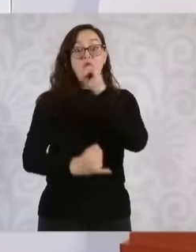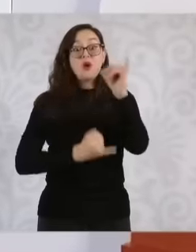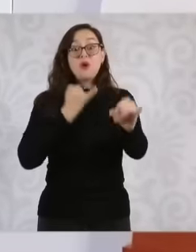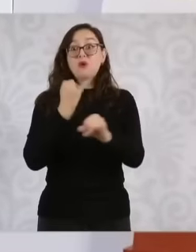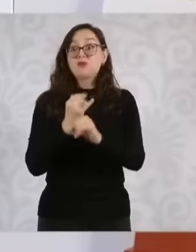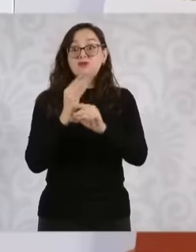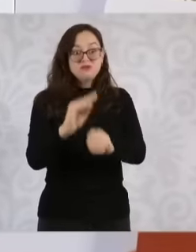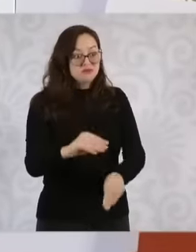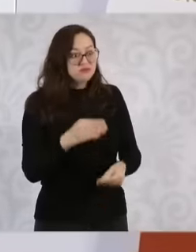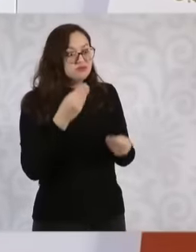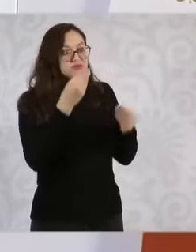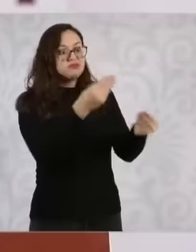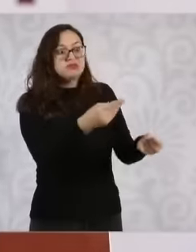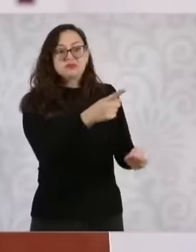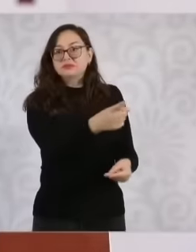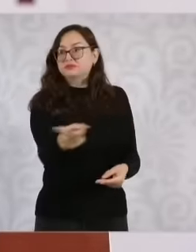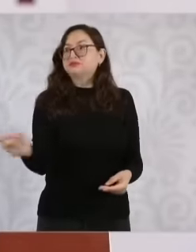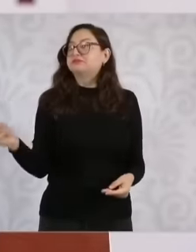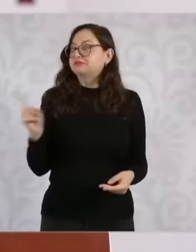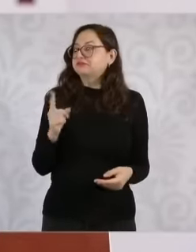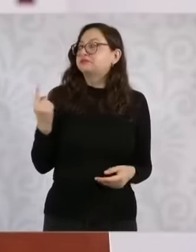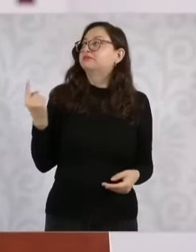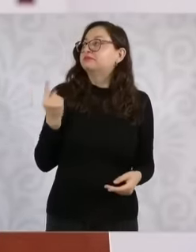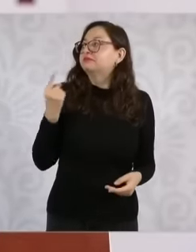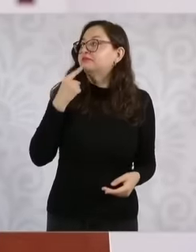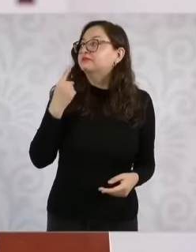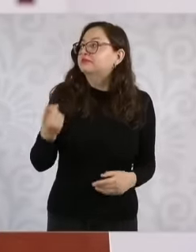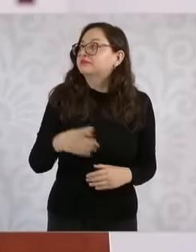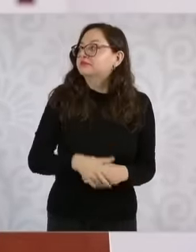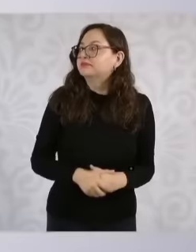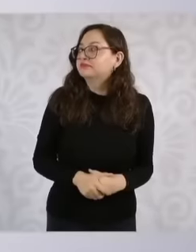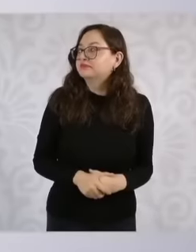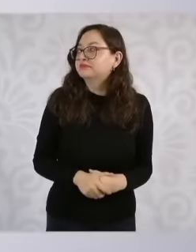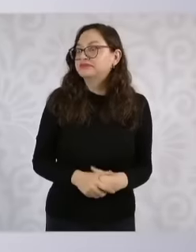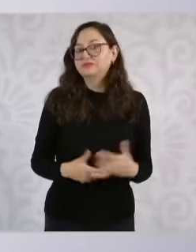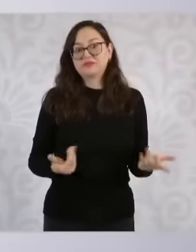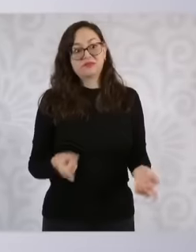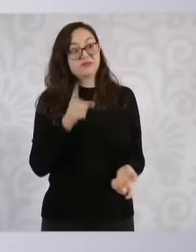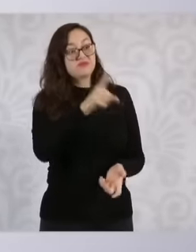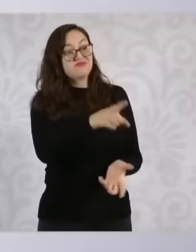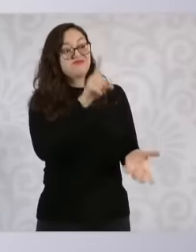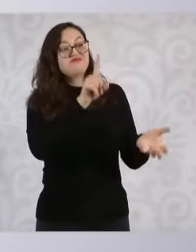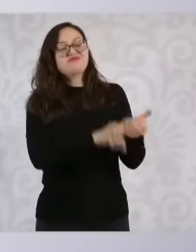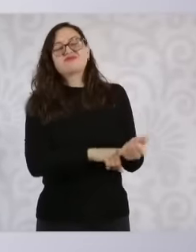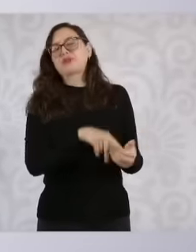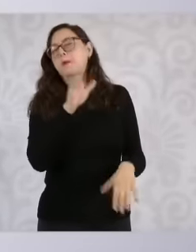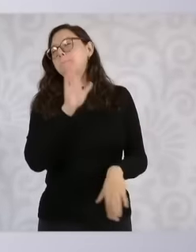received as one of the airports or one of the most beautiful architectures in the